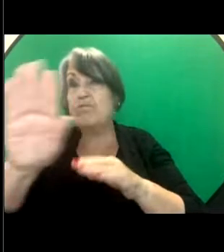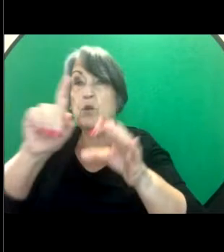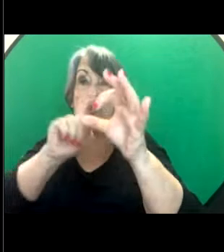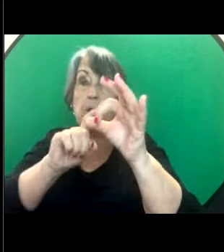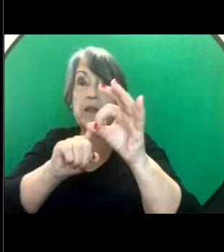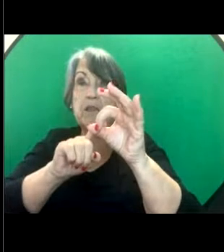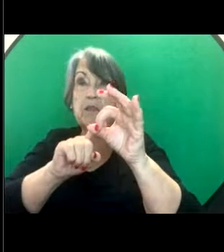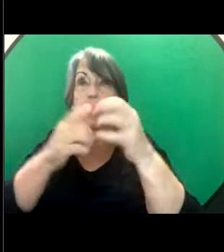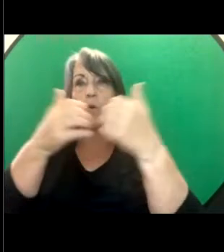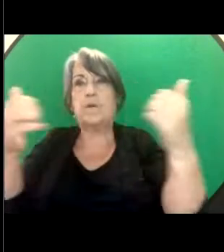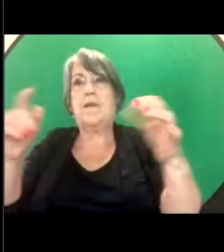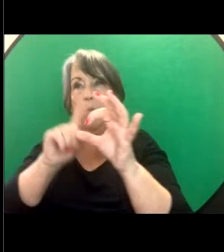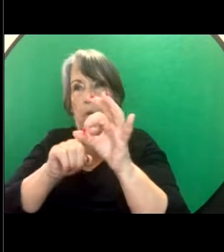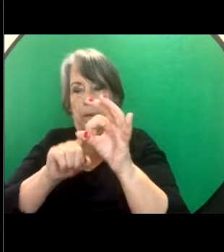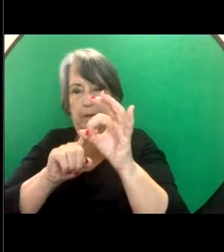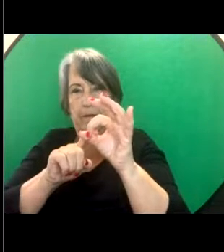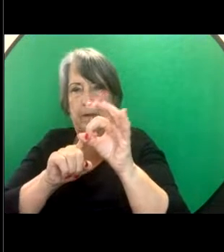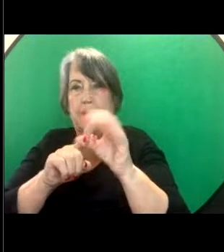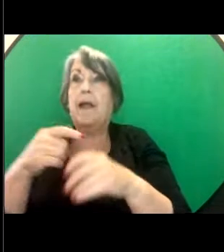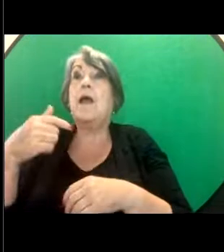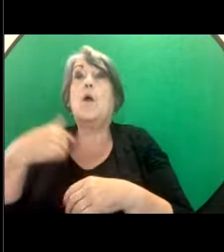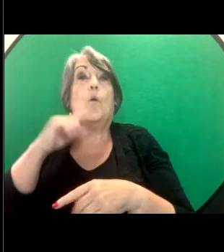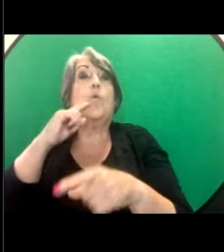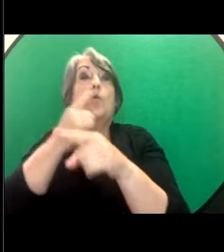I just wanted to note that whilst we will be discussing QLD legislation,